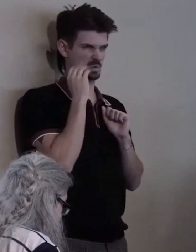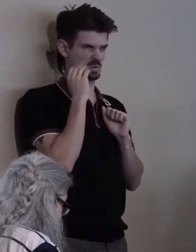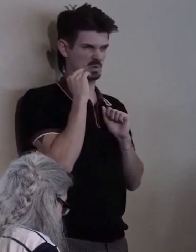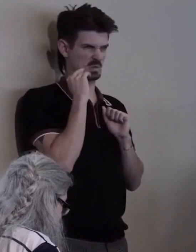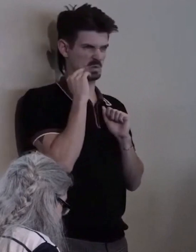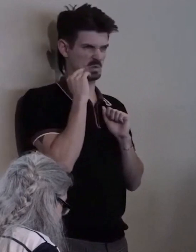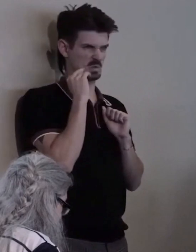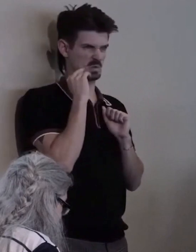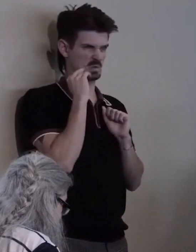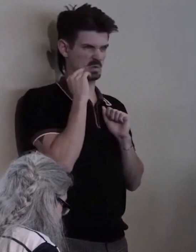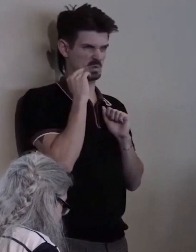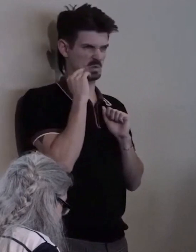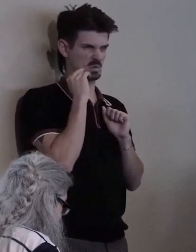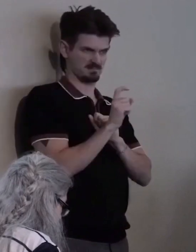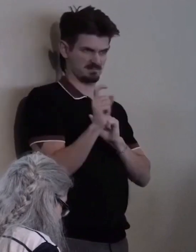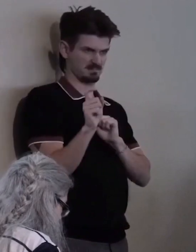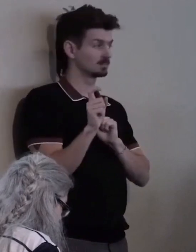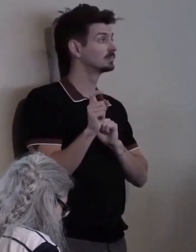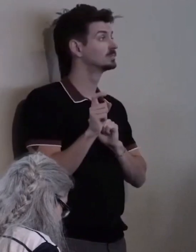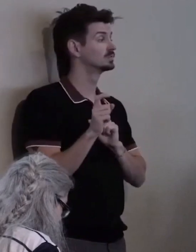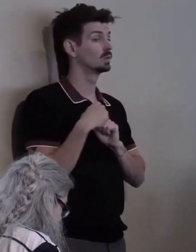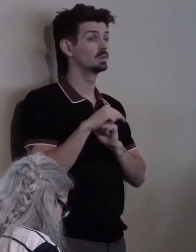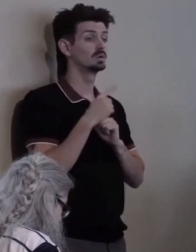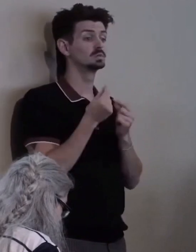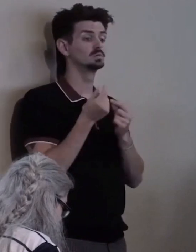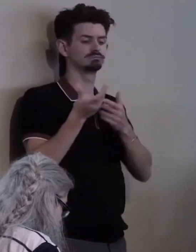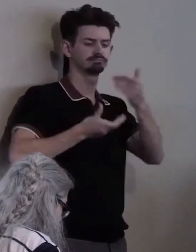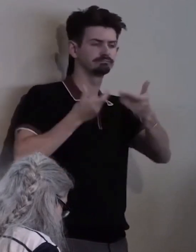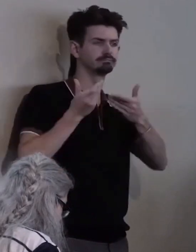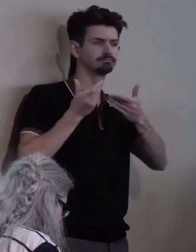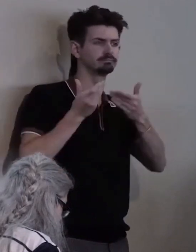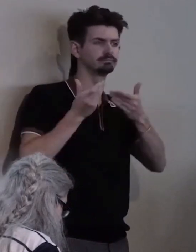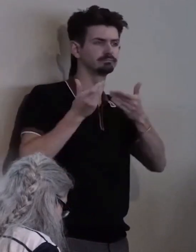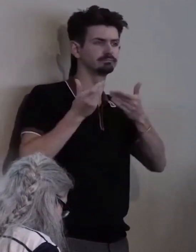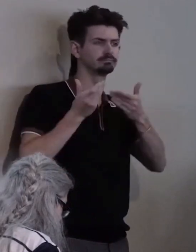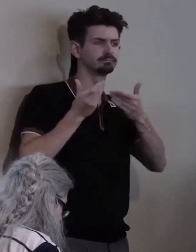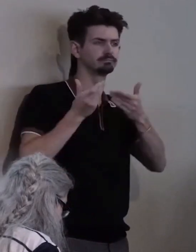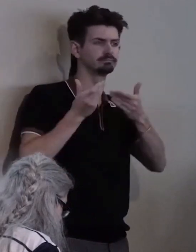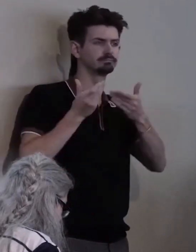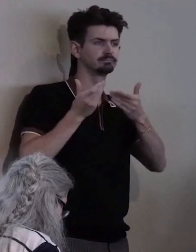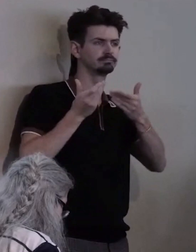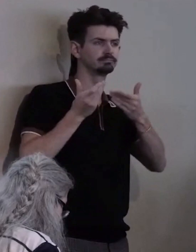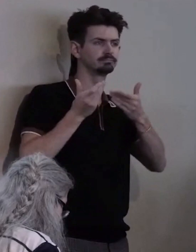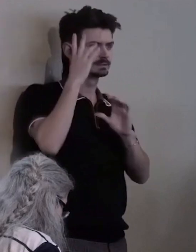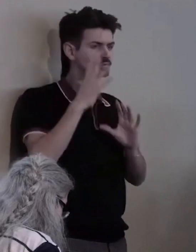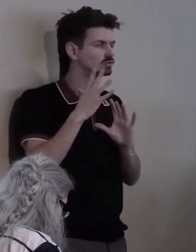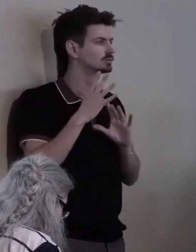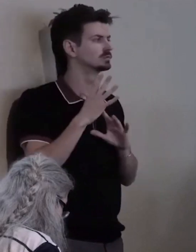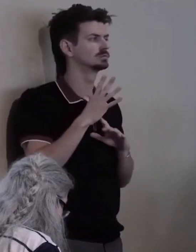We invited lots of officials. They were given no microphones.